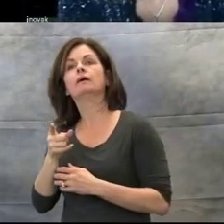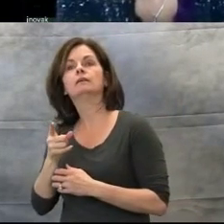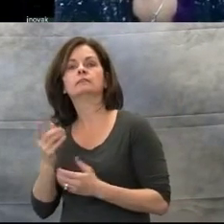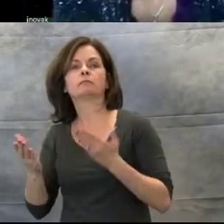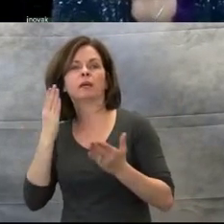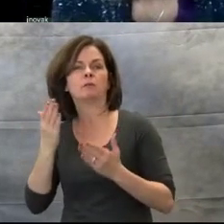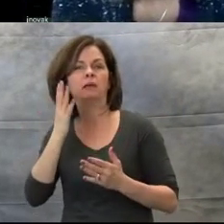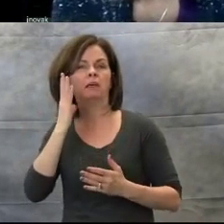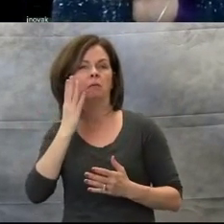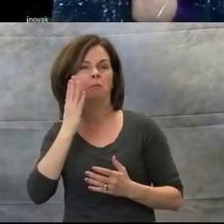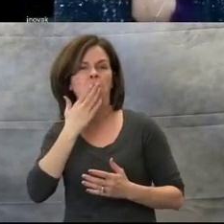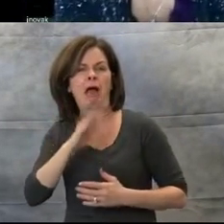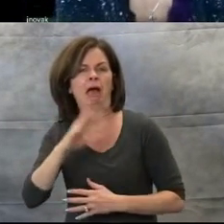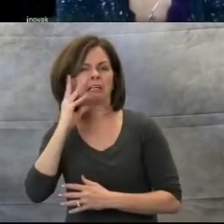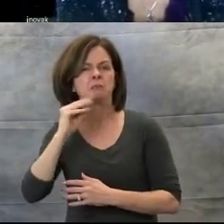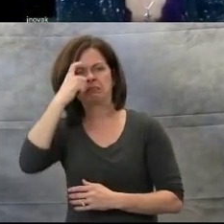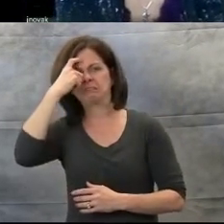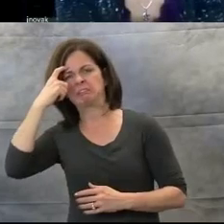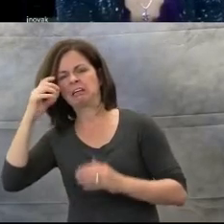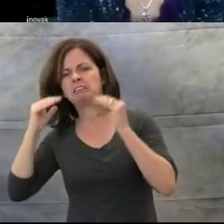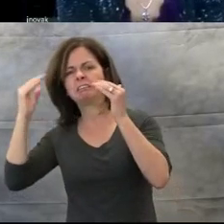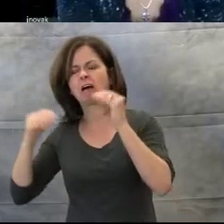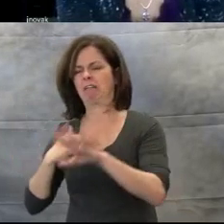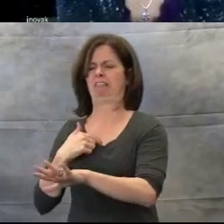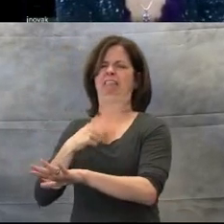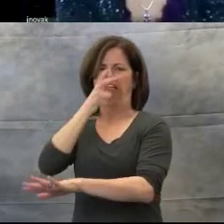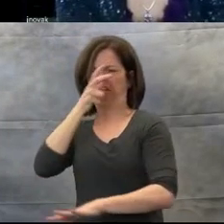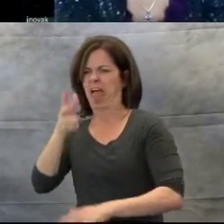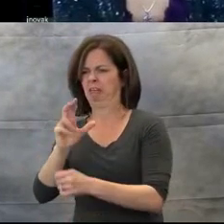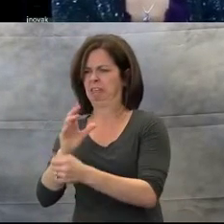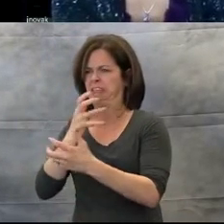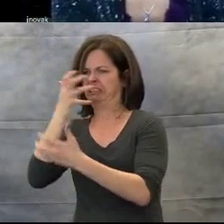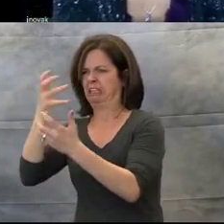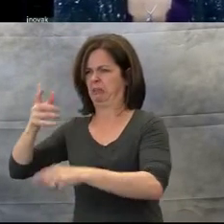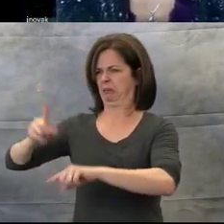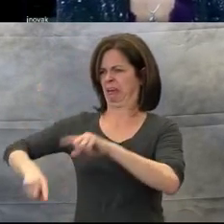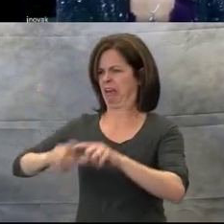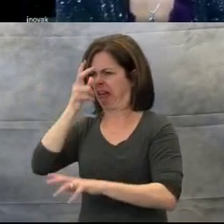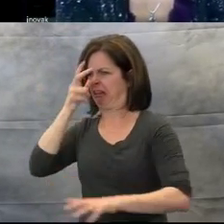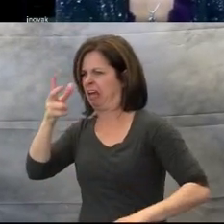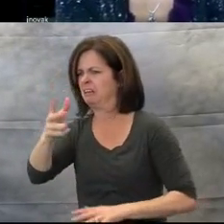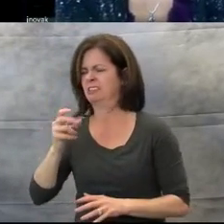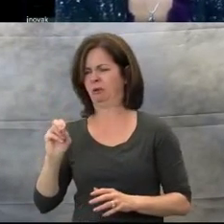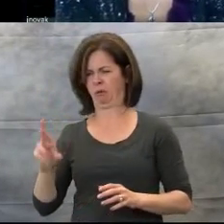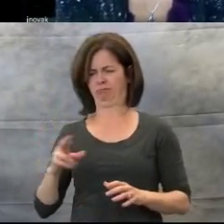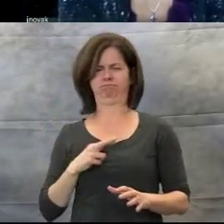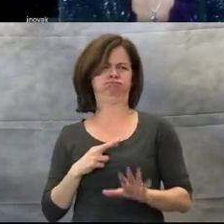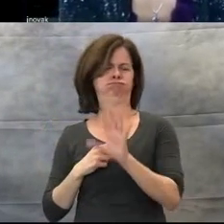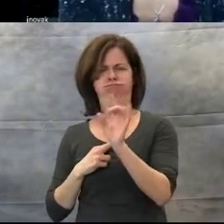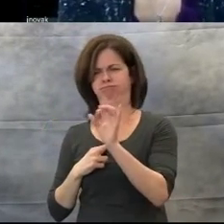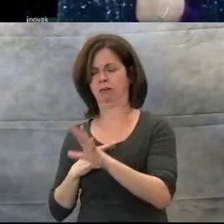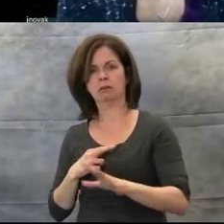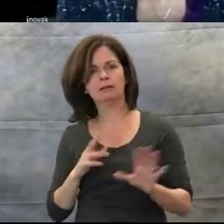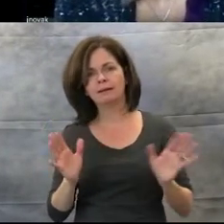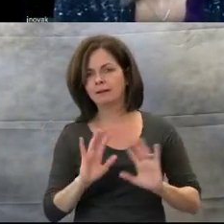can't carry a tune. I just want to make sure that you understand, that children really don't care